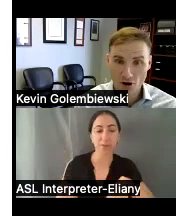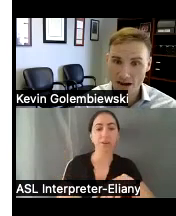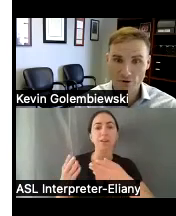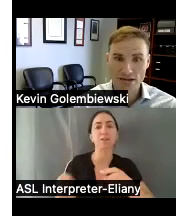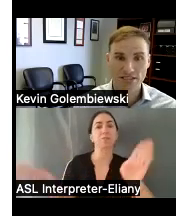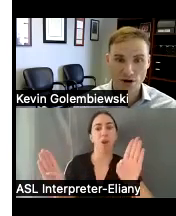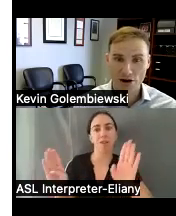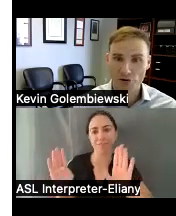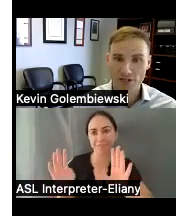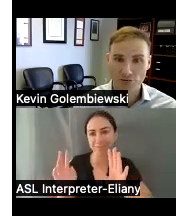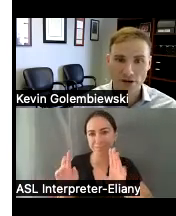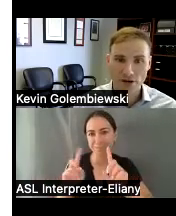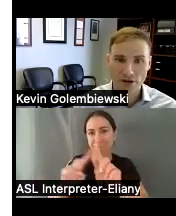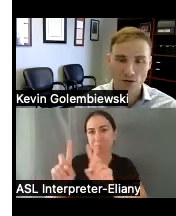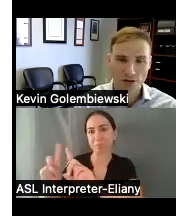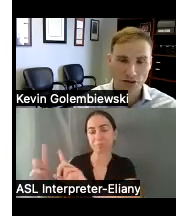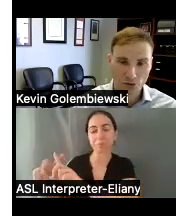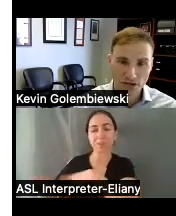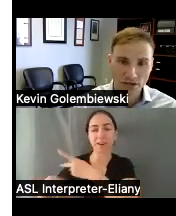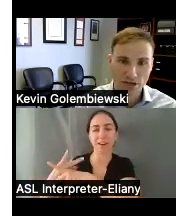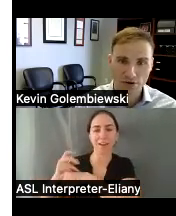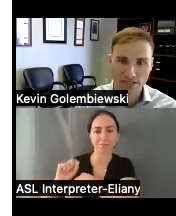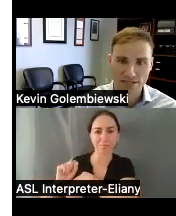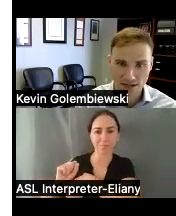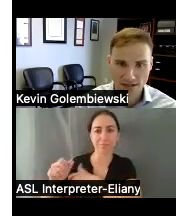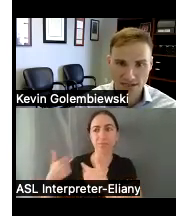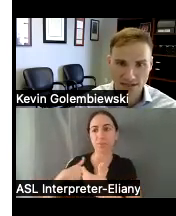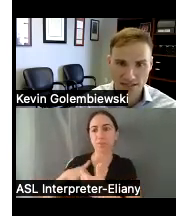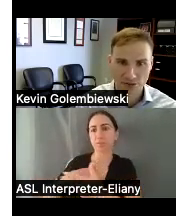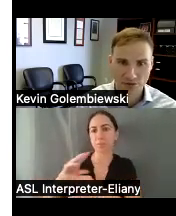wide-ranging priorities remember is one of the three big reasons to contact disability